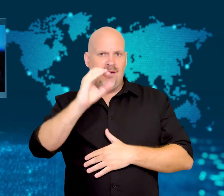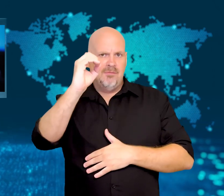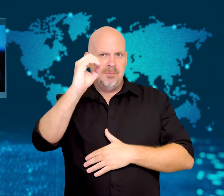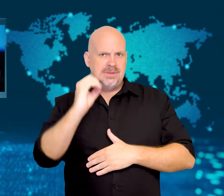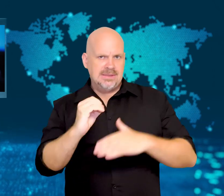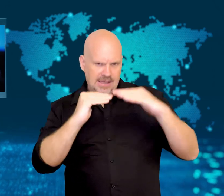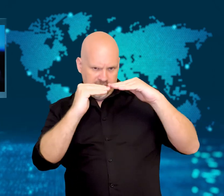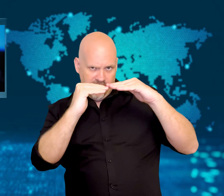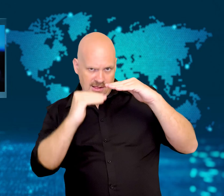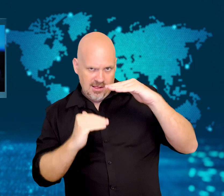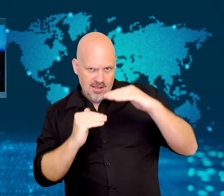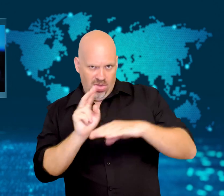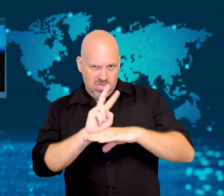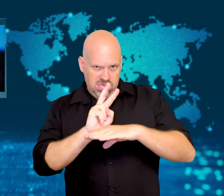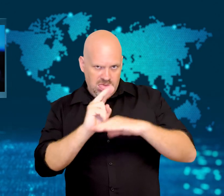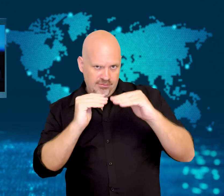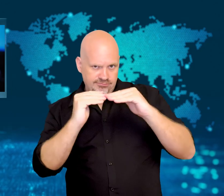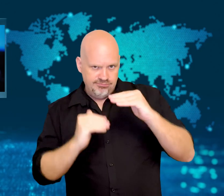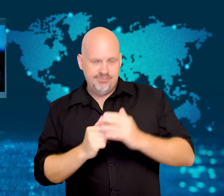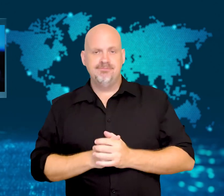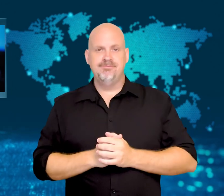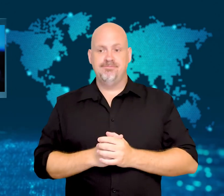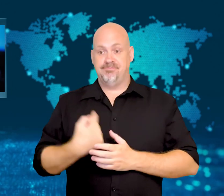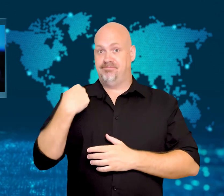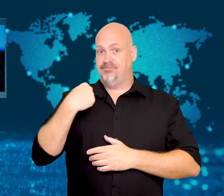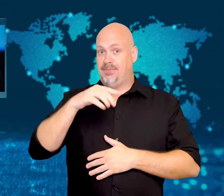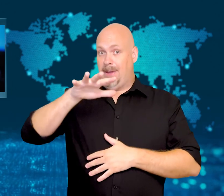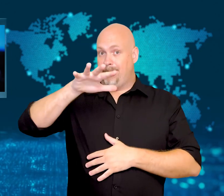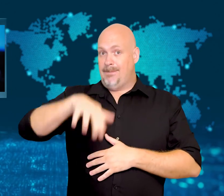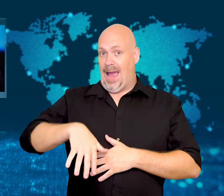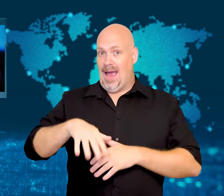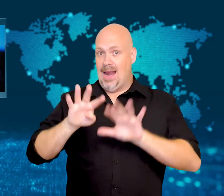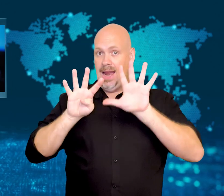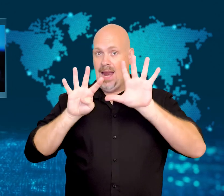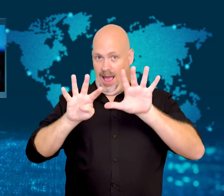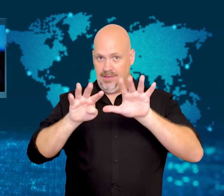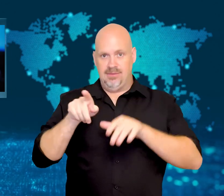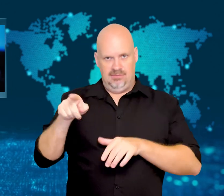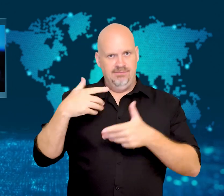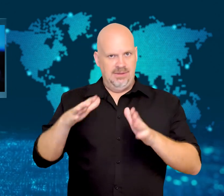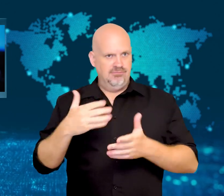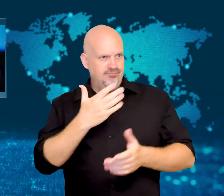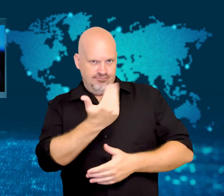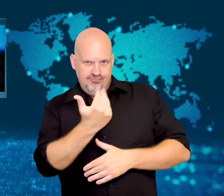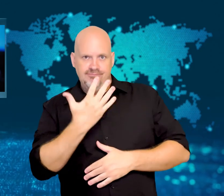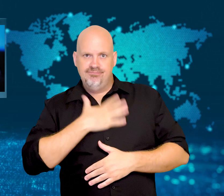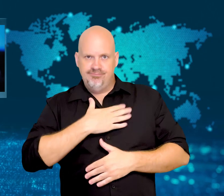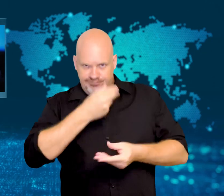Musk asked for the information on May 9th, saying the number